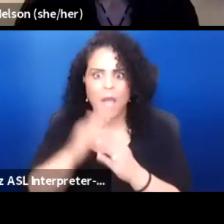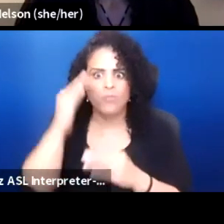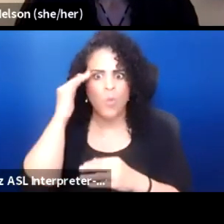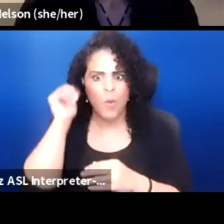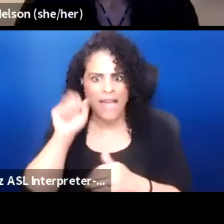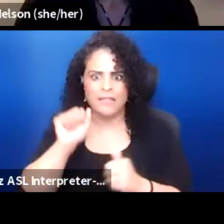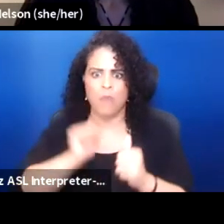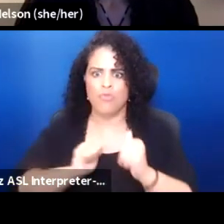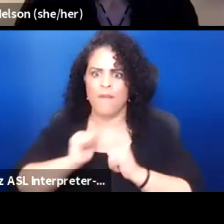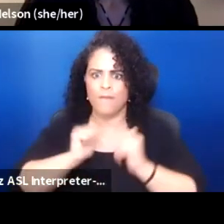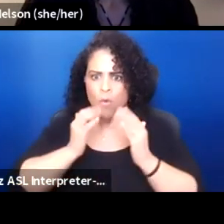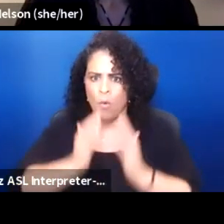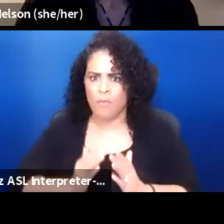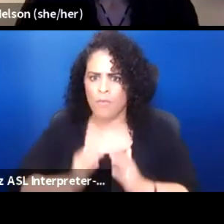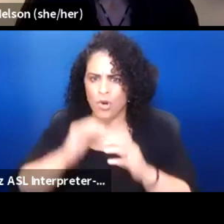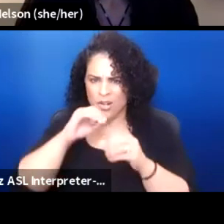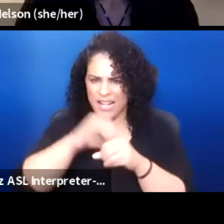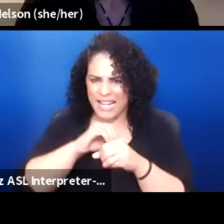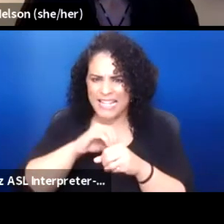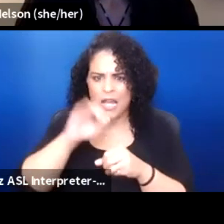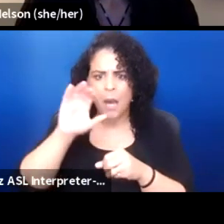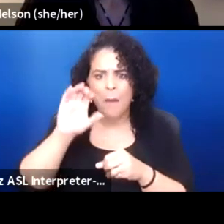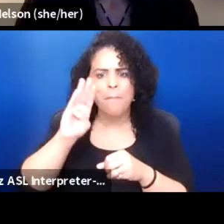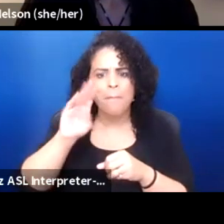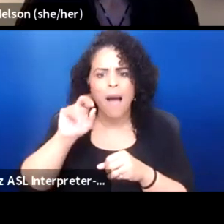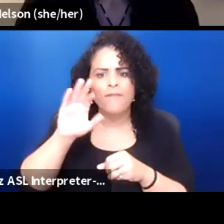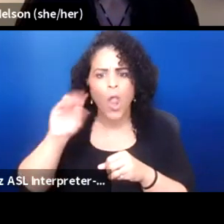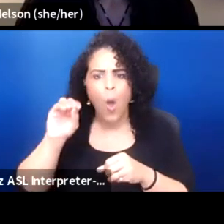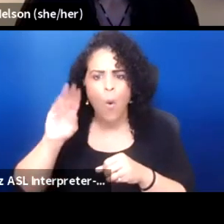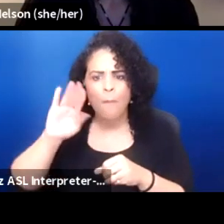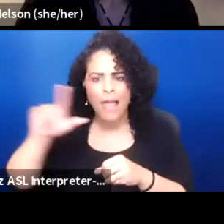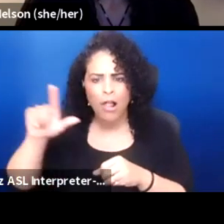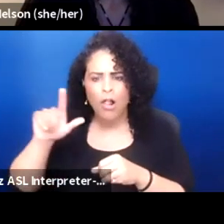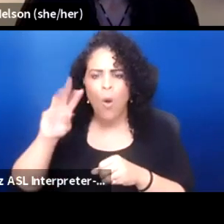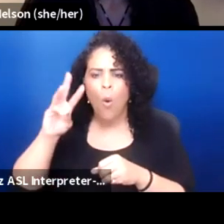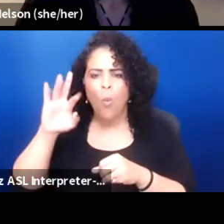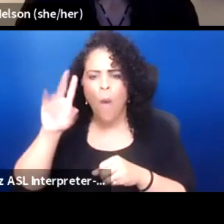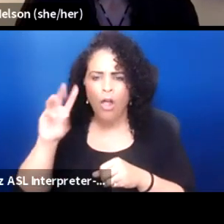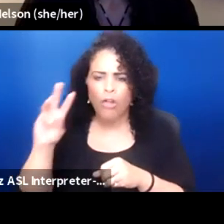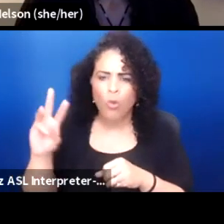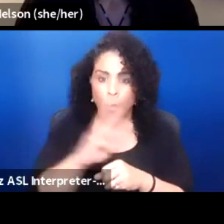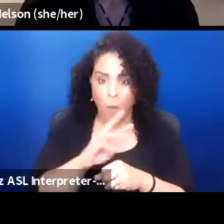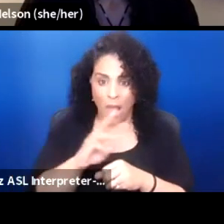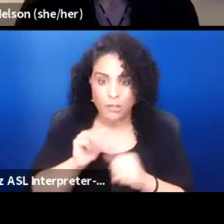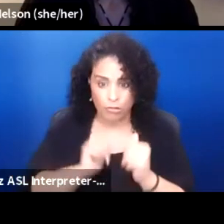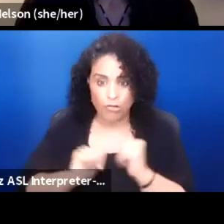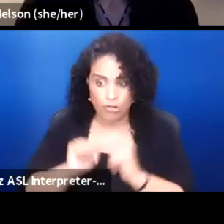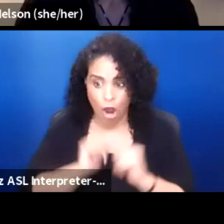in Buffalo Bill's Wild West show. Well, guess what?